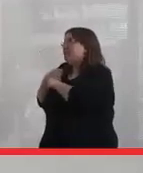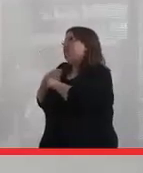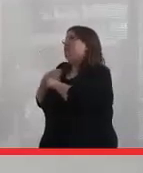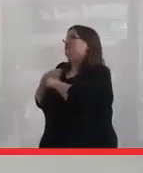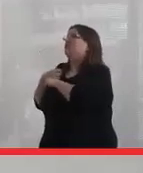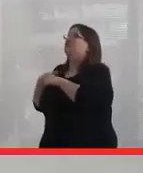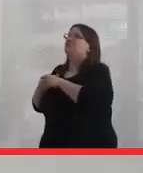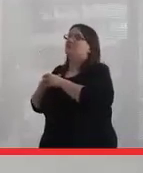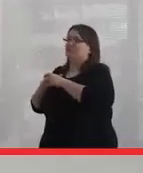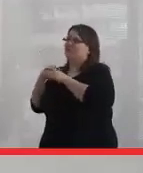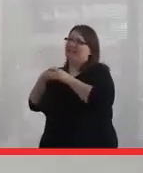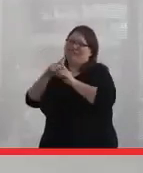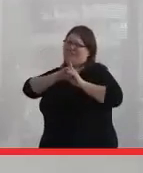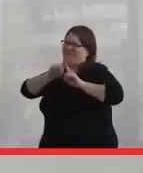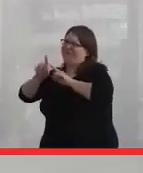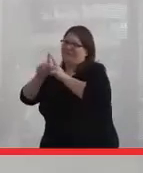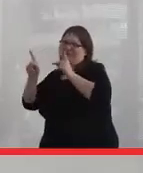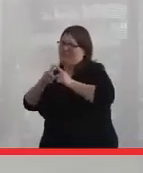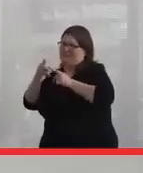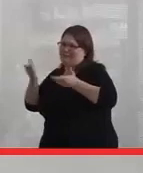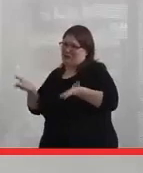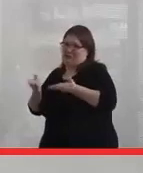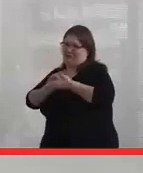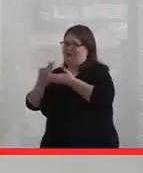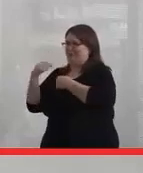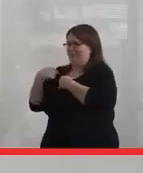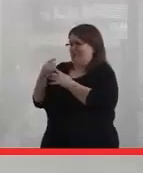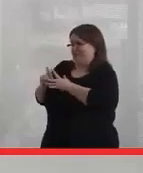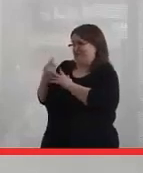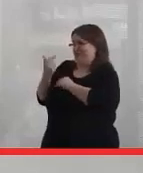And I've held various positions here at Queen's since 1988.